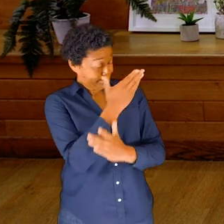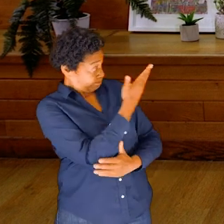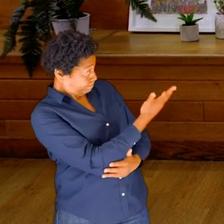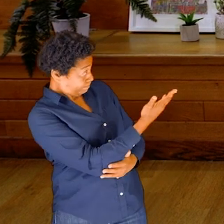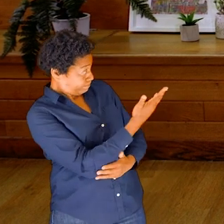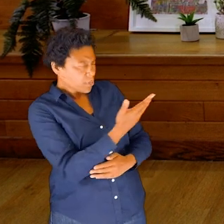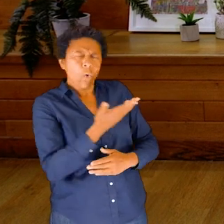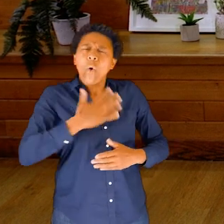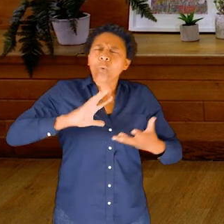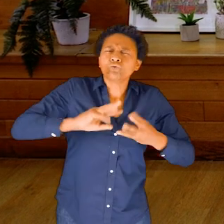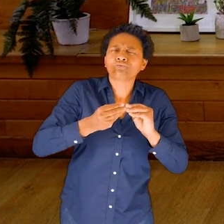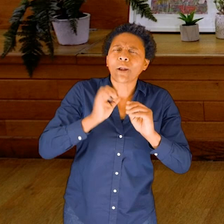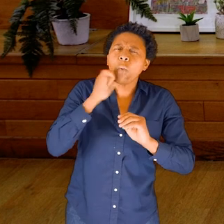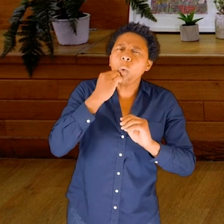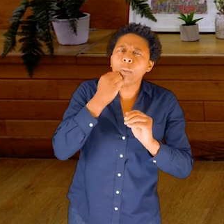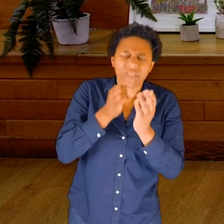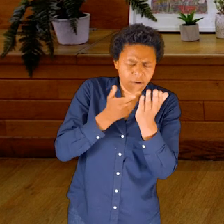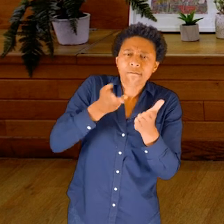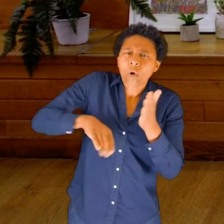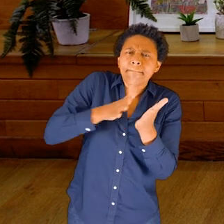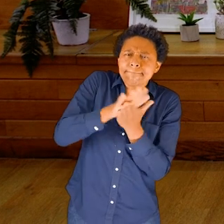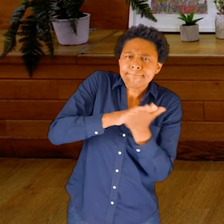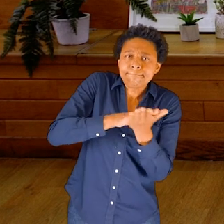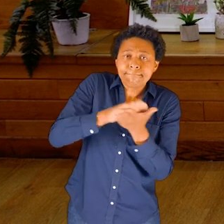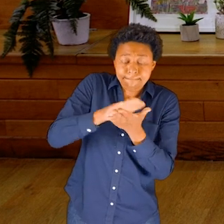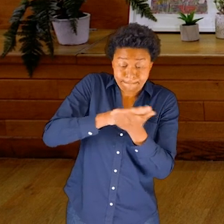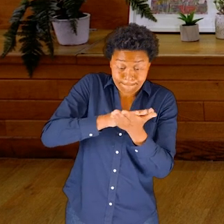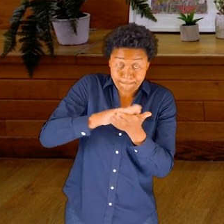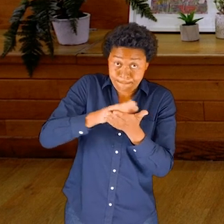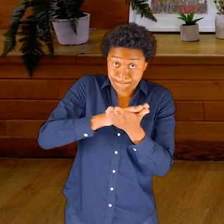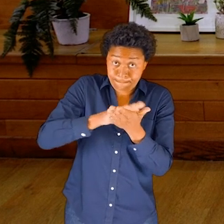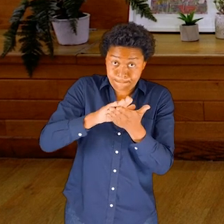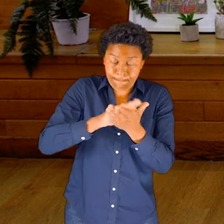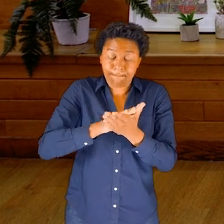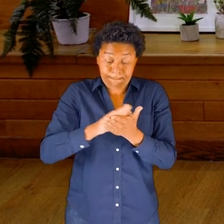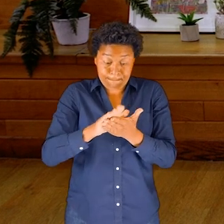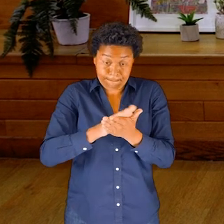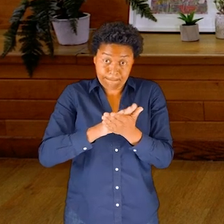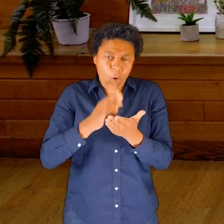[rubbing hands] And when you’re ready, when you’ve got that hot